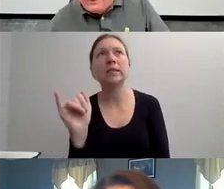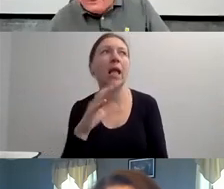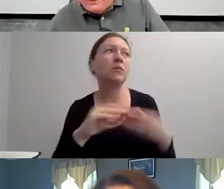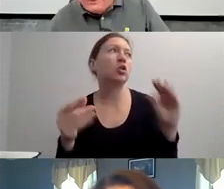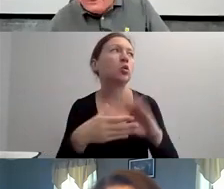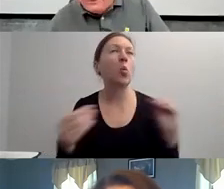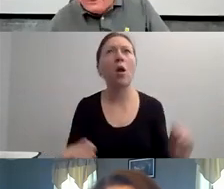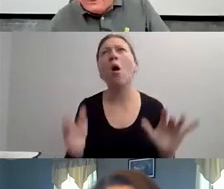BEHAVIORS."